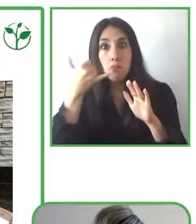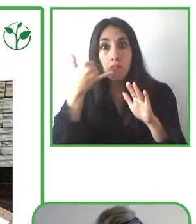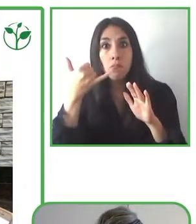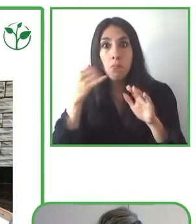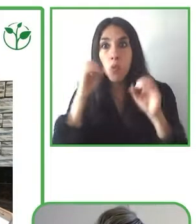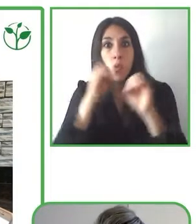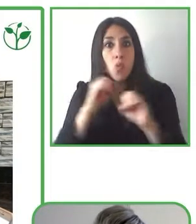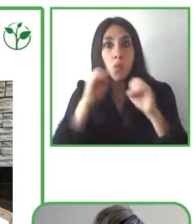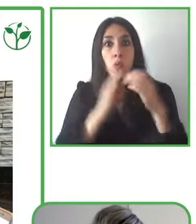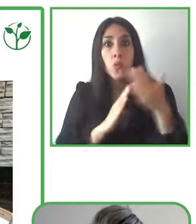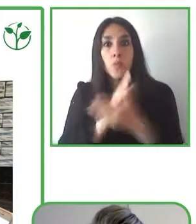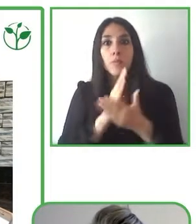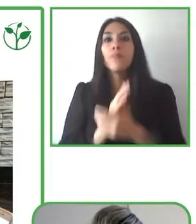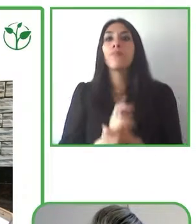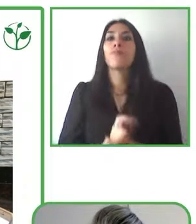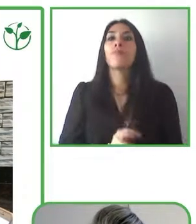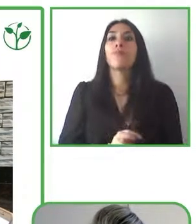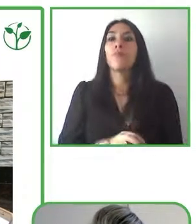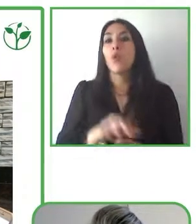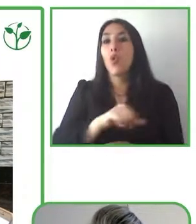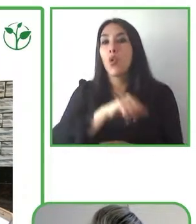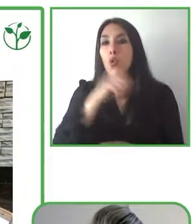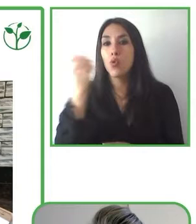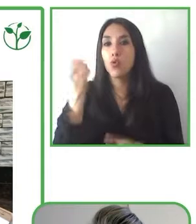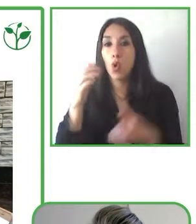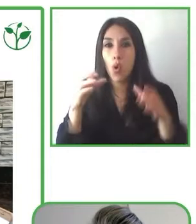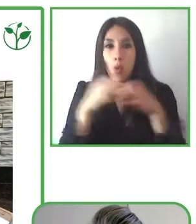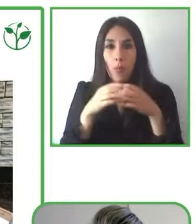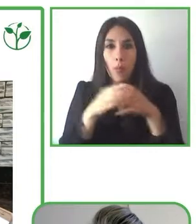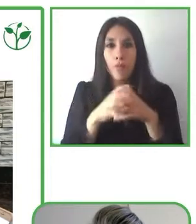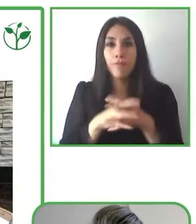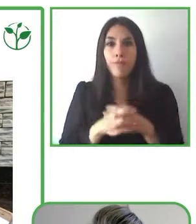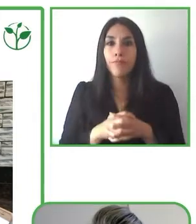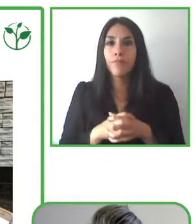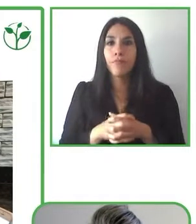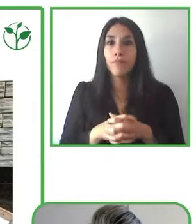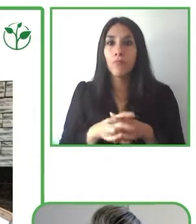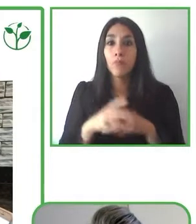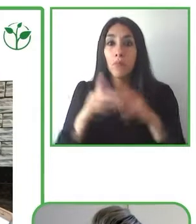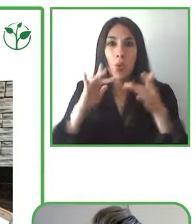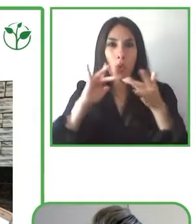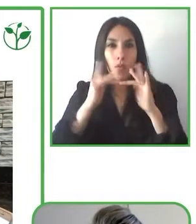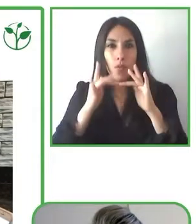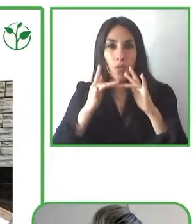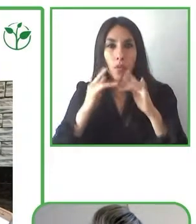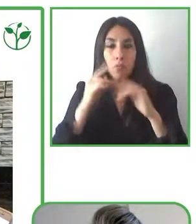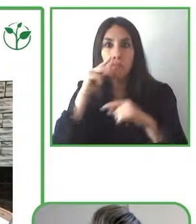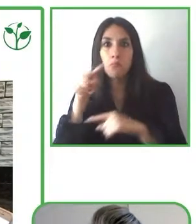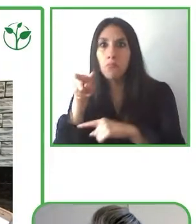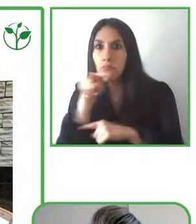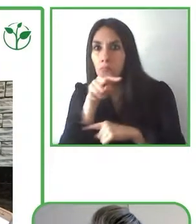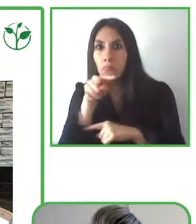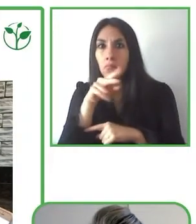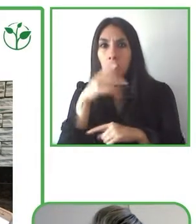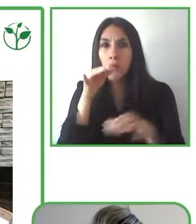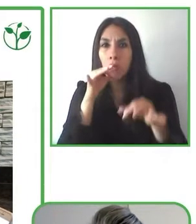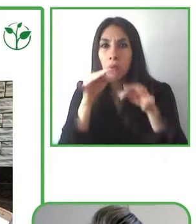Second according to the internet management communities